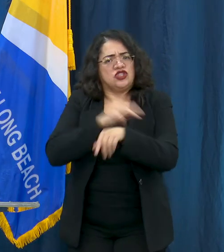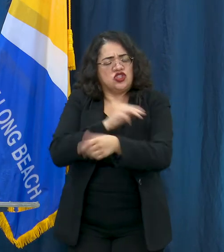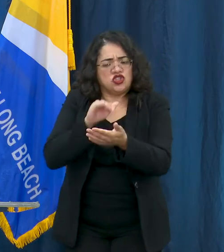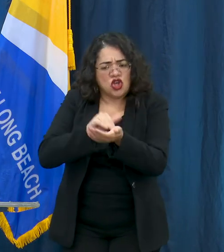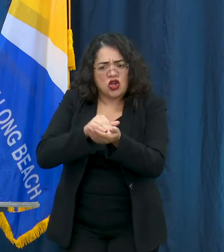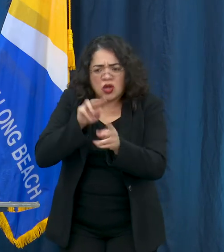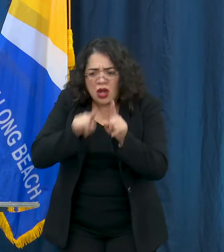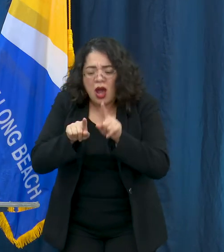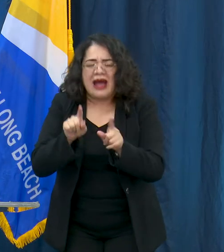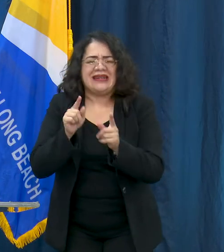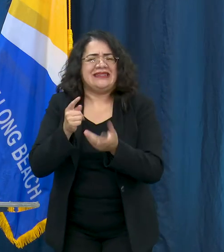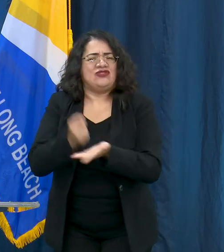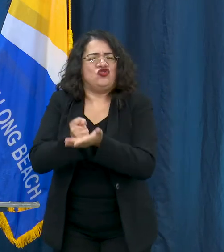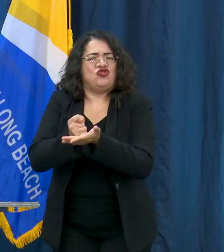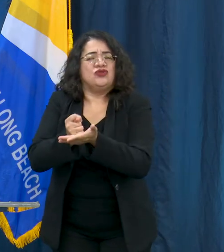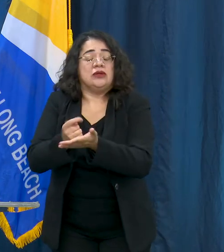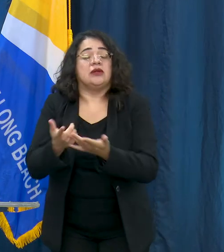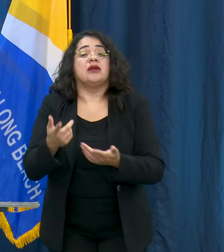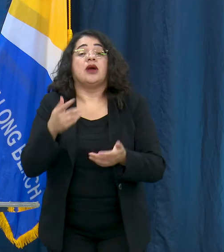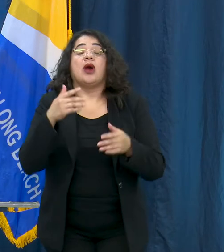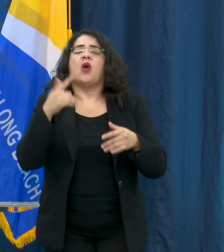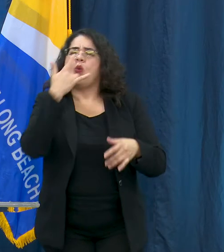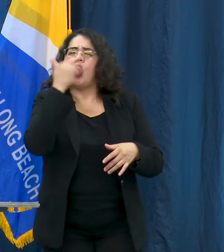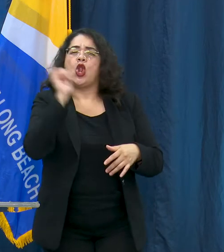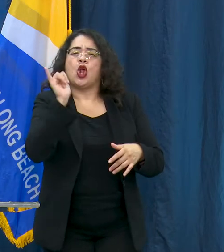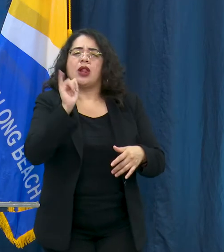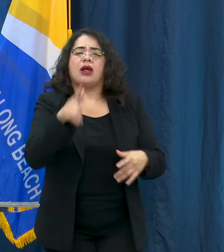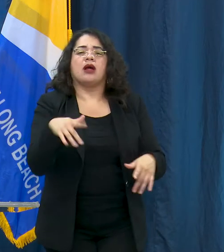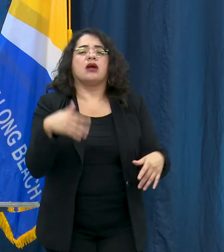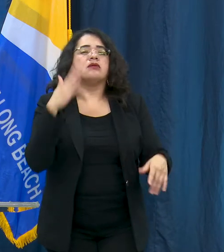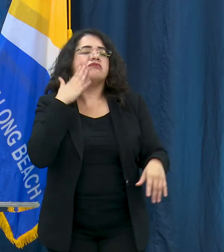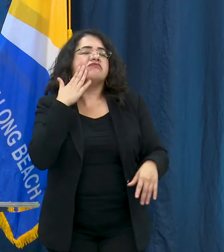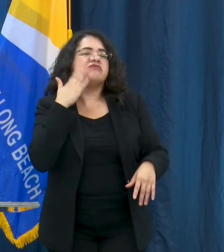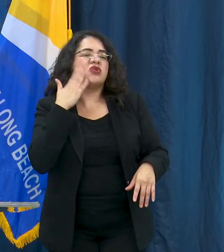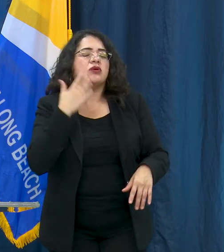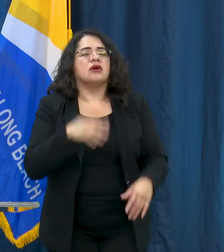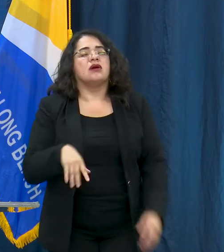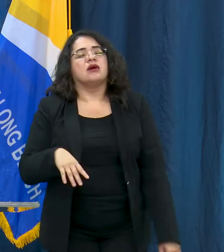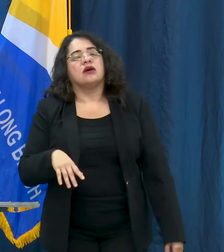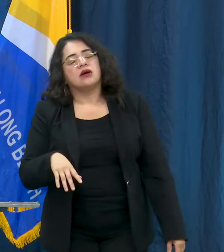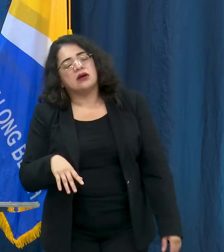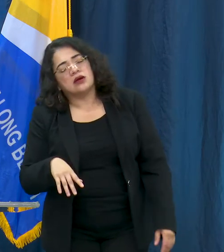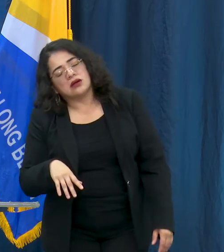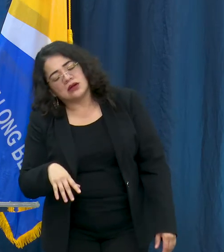irritability or sluggishness, stomach pain without any other